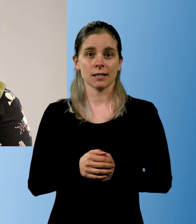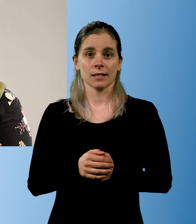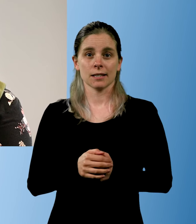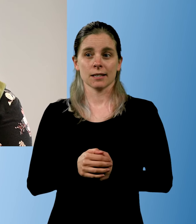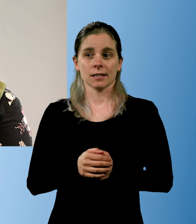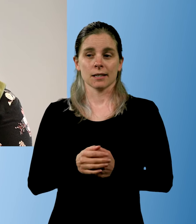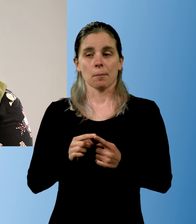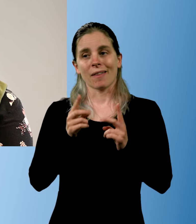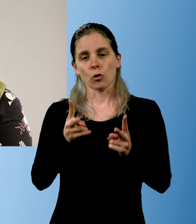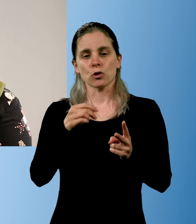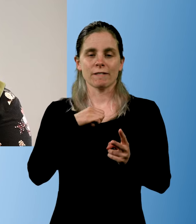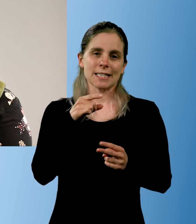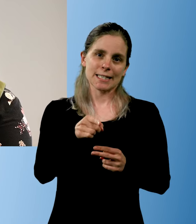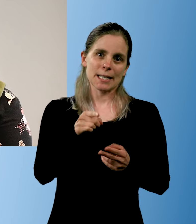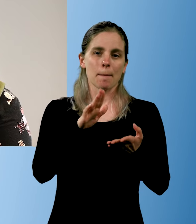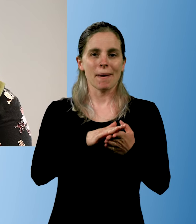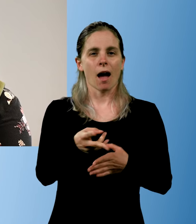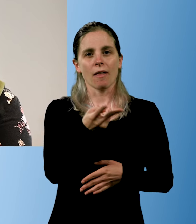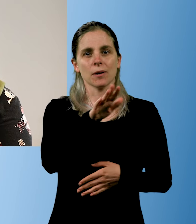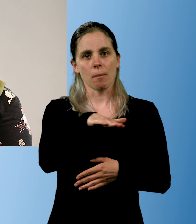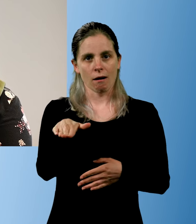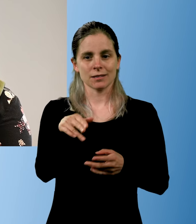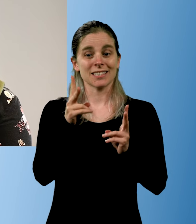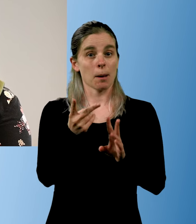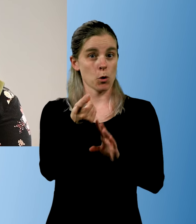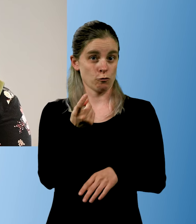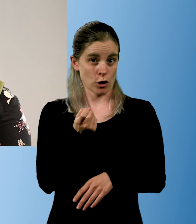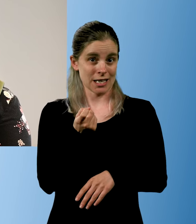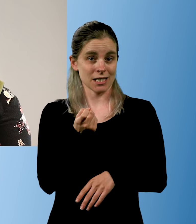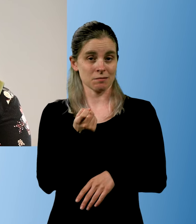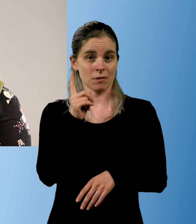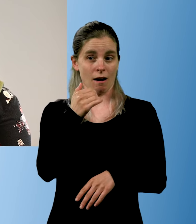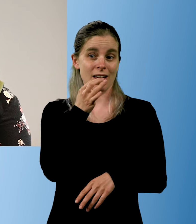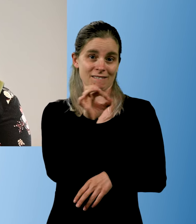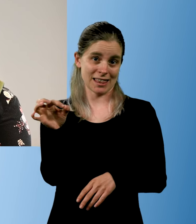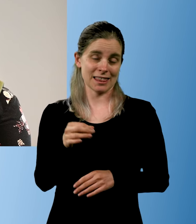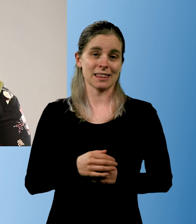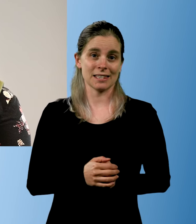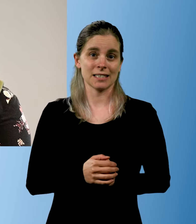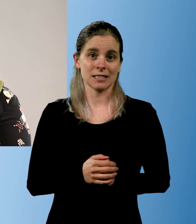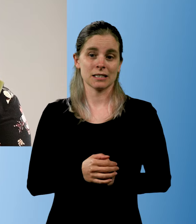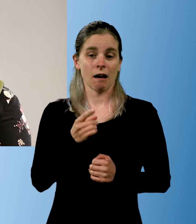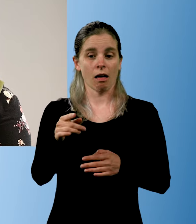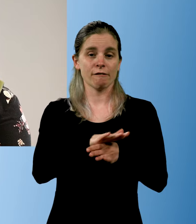But to be together with other children with similar challenges- can also be beneficial.